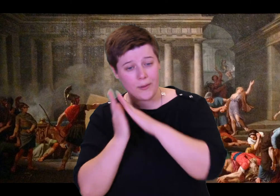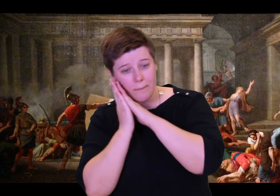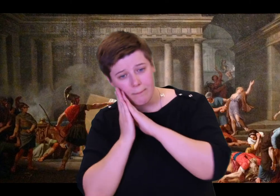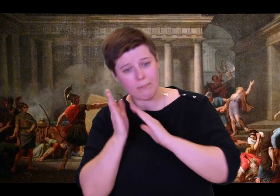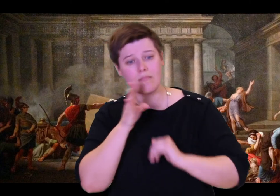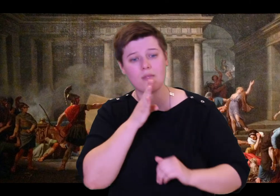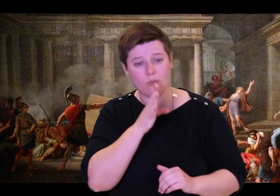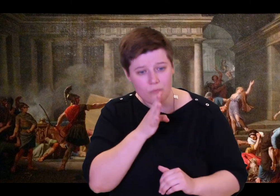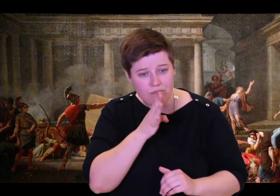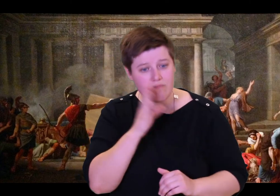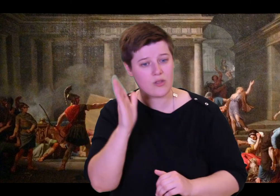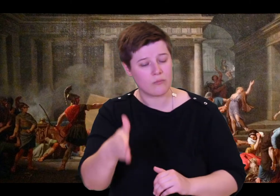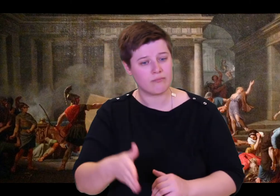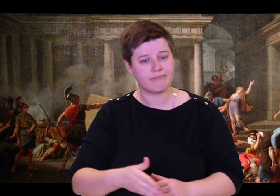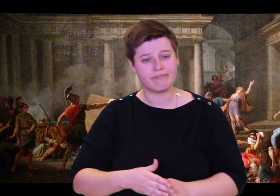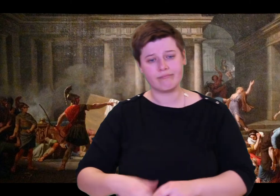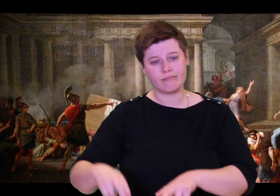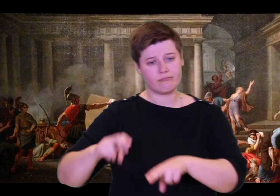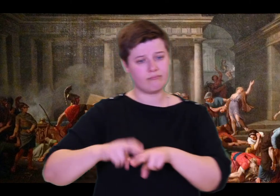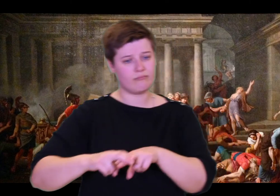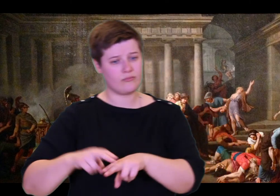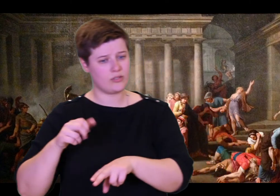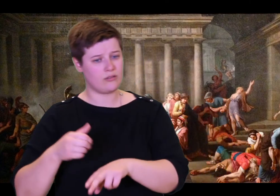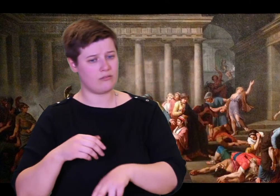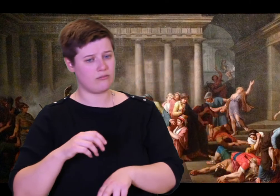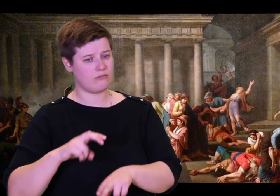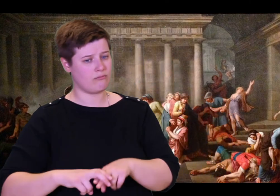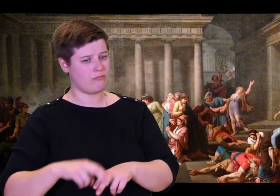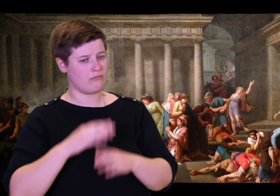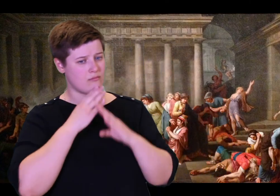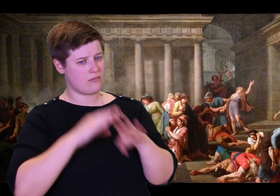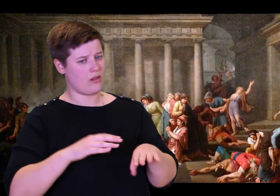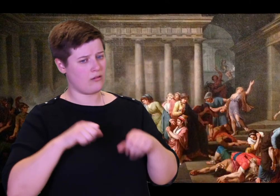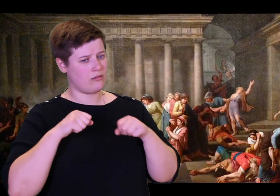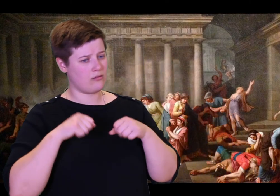and kiss his face and hold his hands in hers.